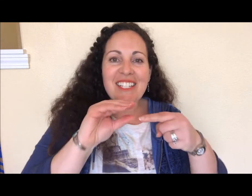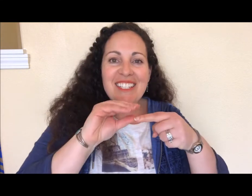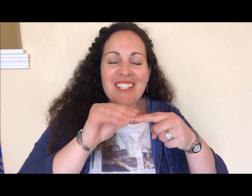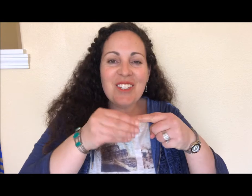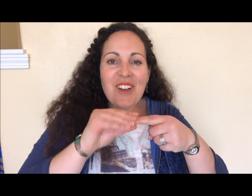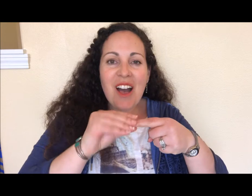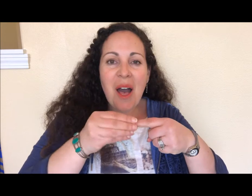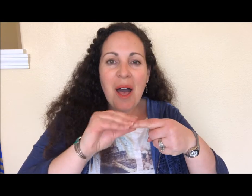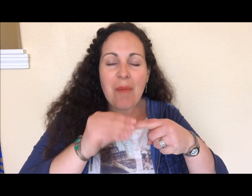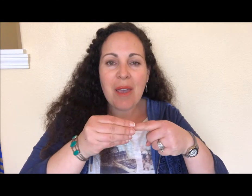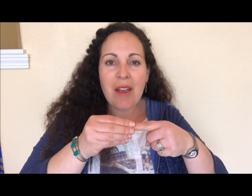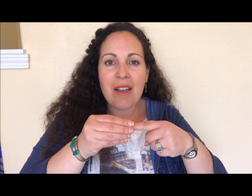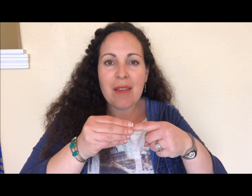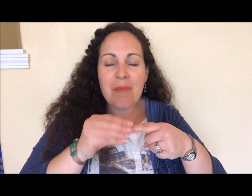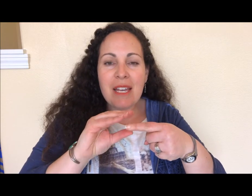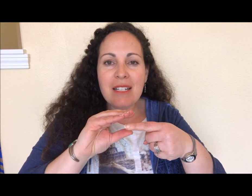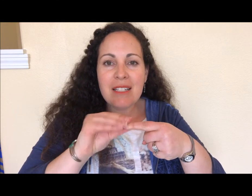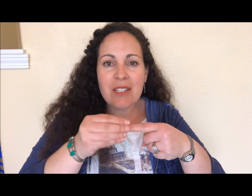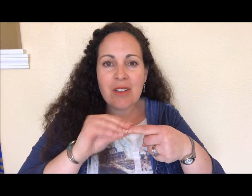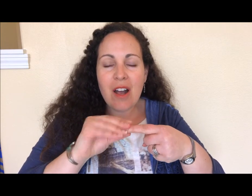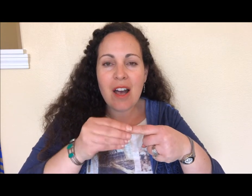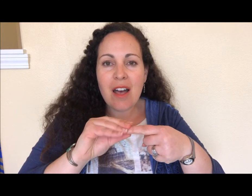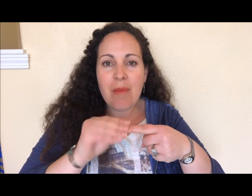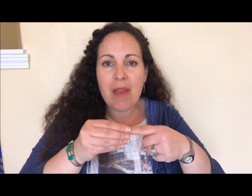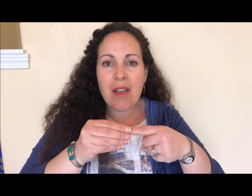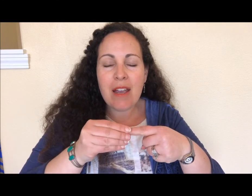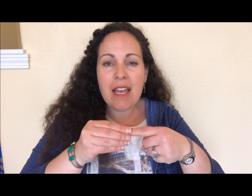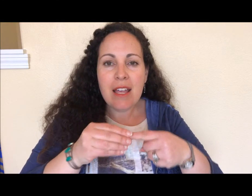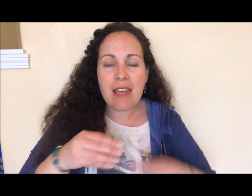a strawberry, picked a strawberry that